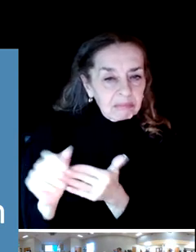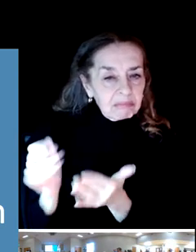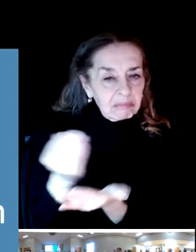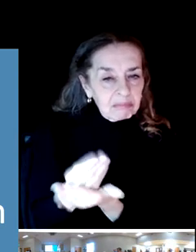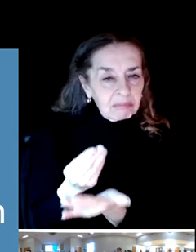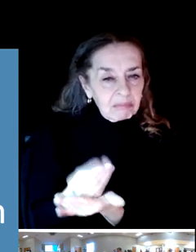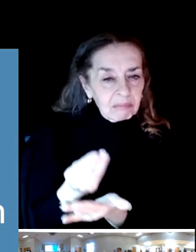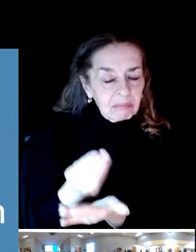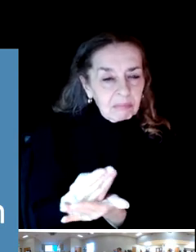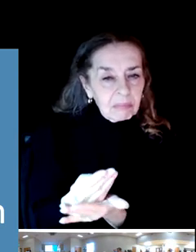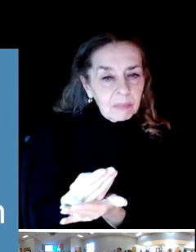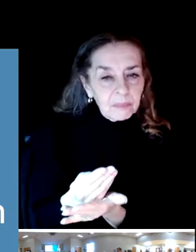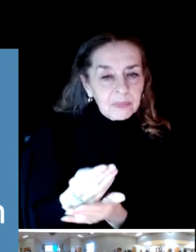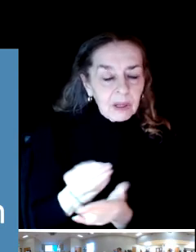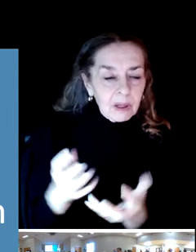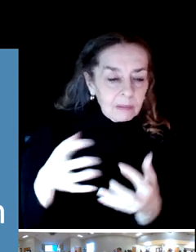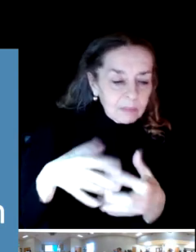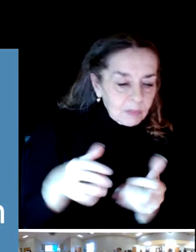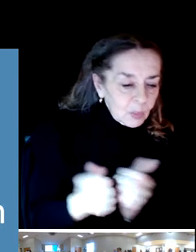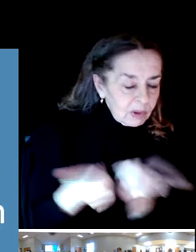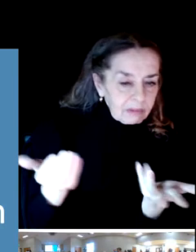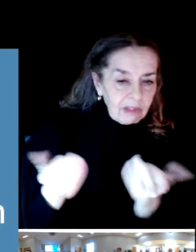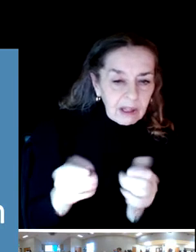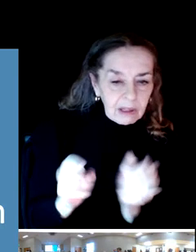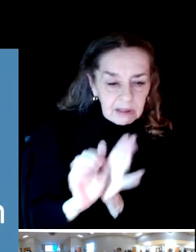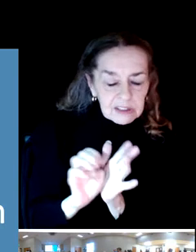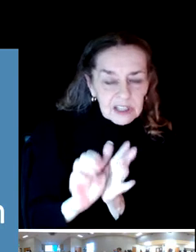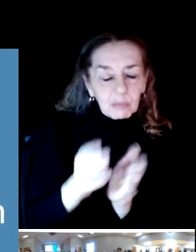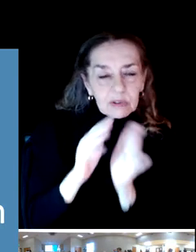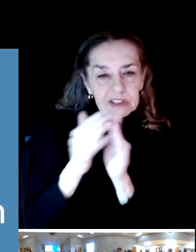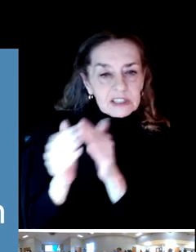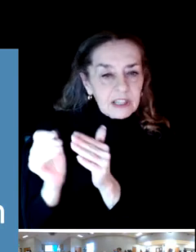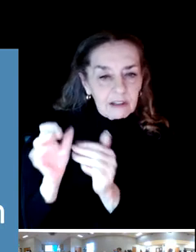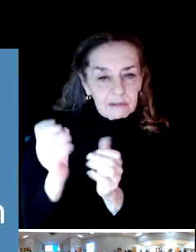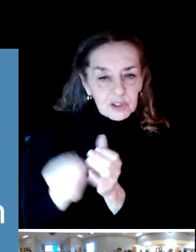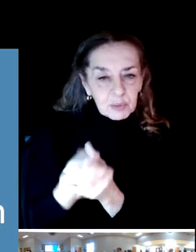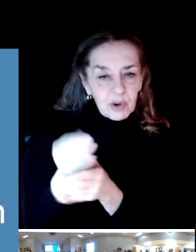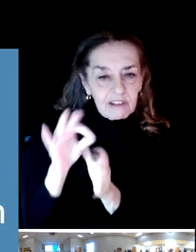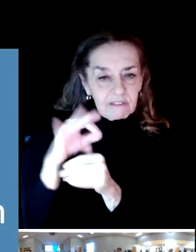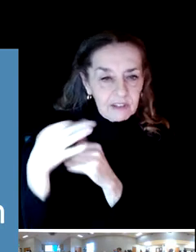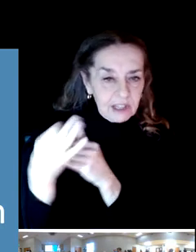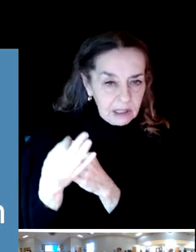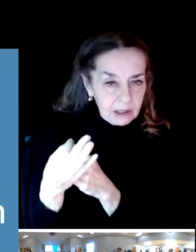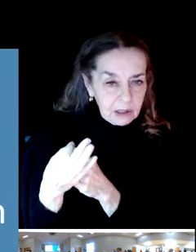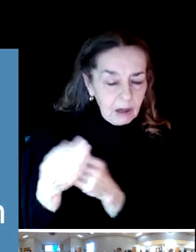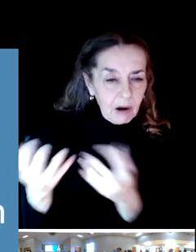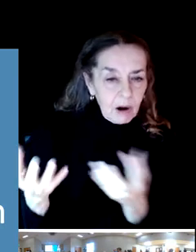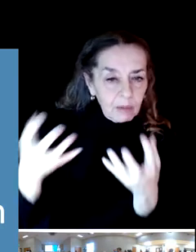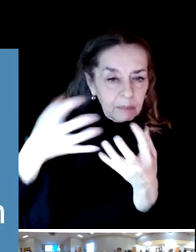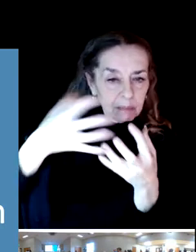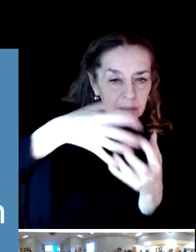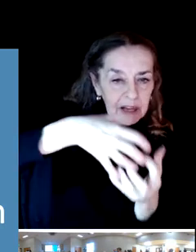such with the city of Springfield and other areas are all together meshed into a comprehensive